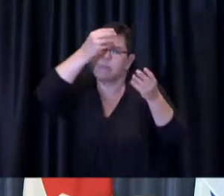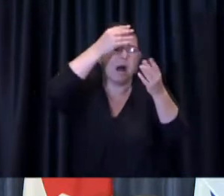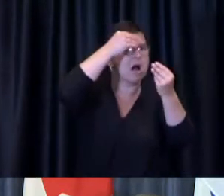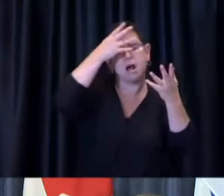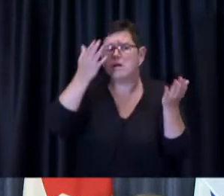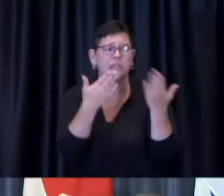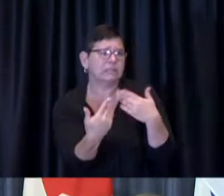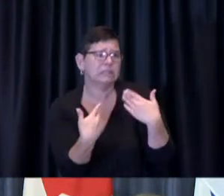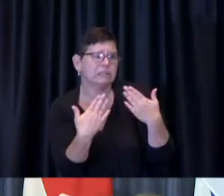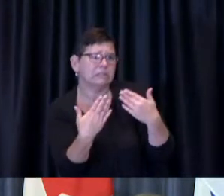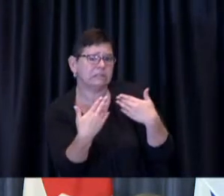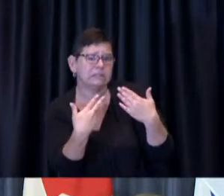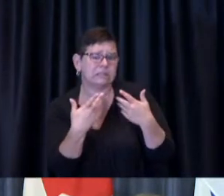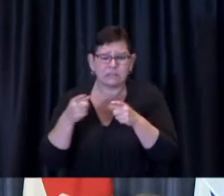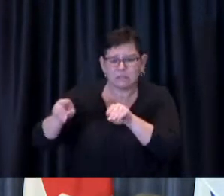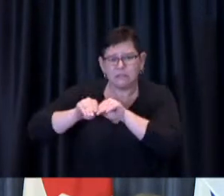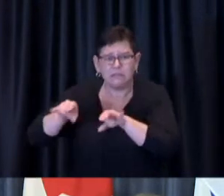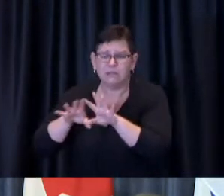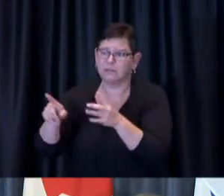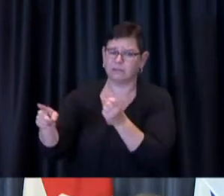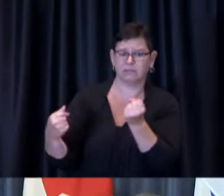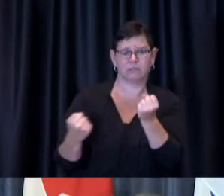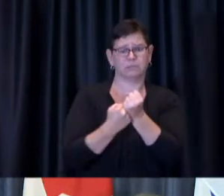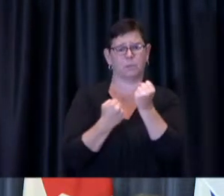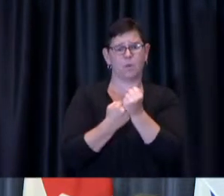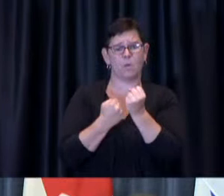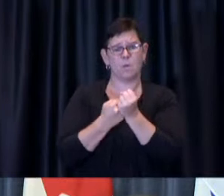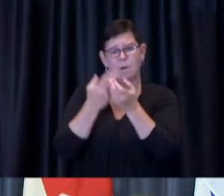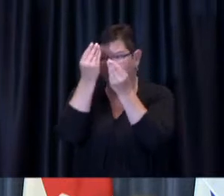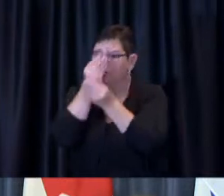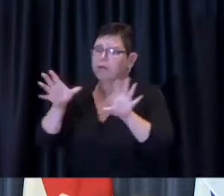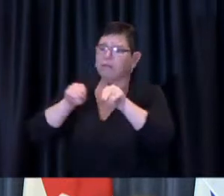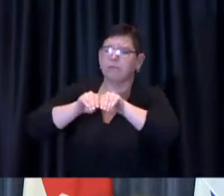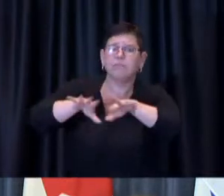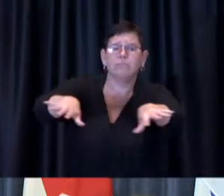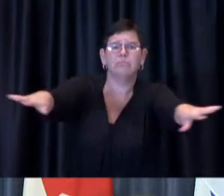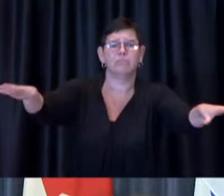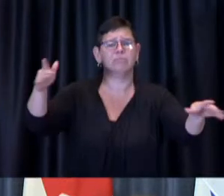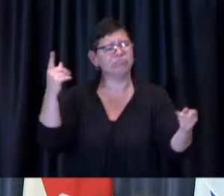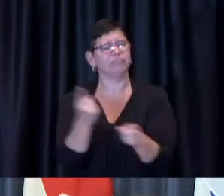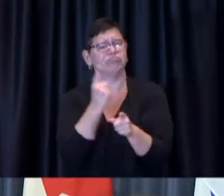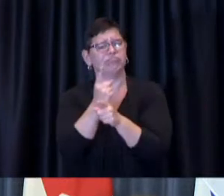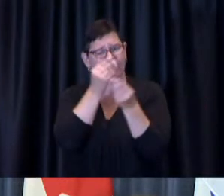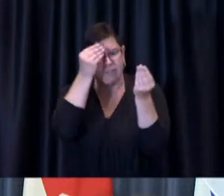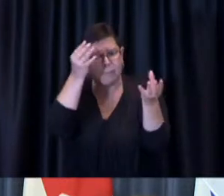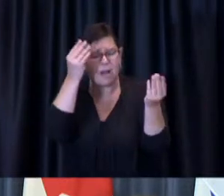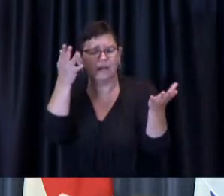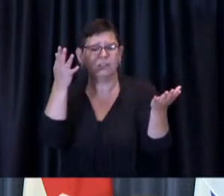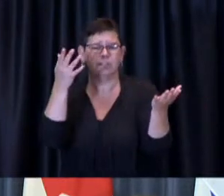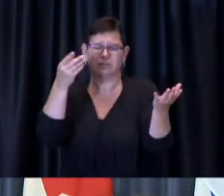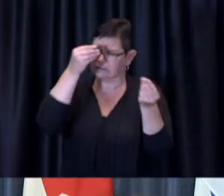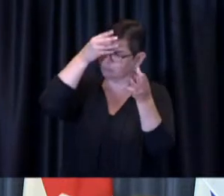And obviously you chose to examine as well you should the information that we conveyed here at this table and to ask questions to probe